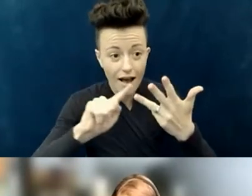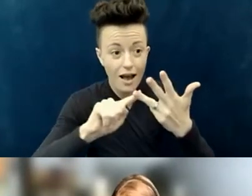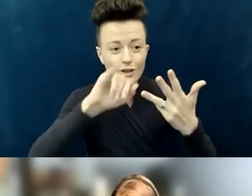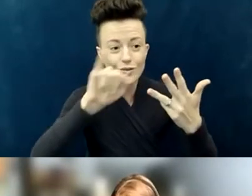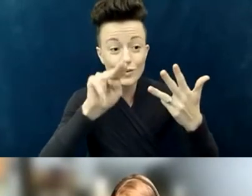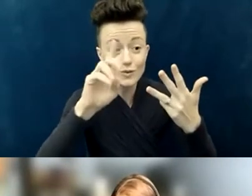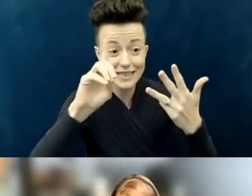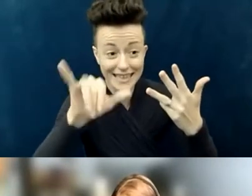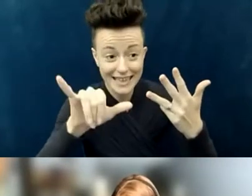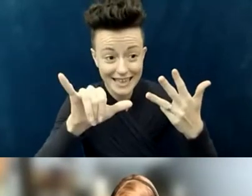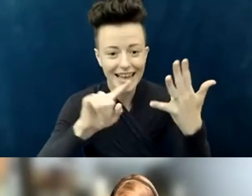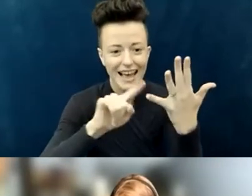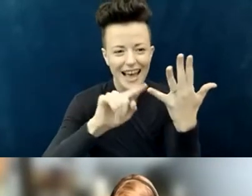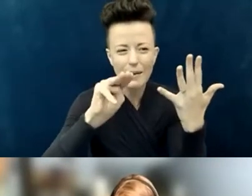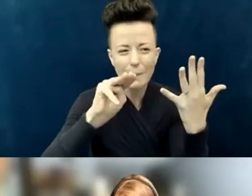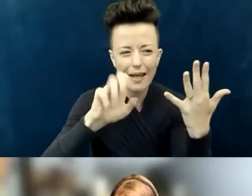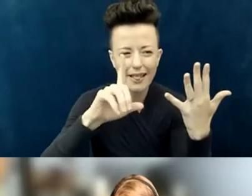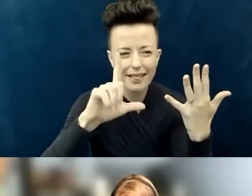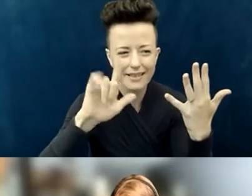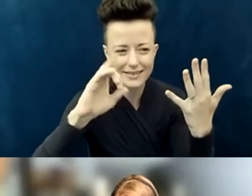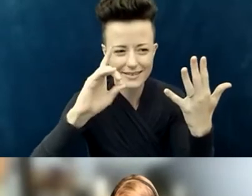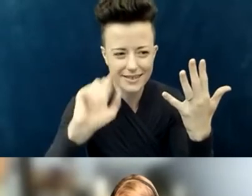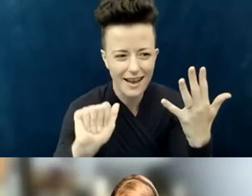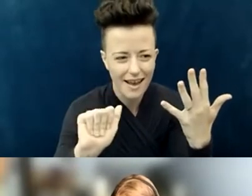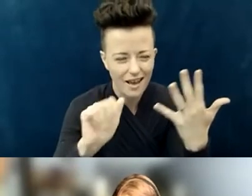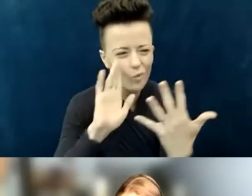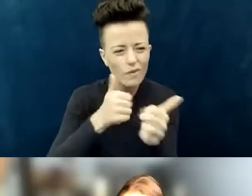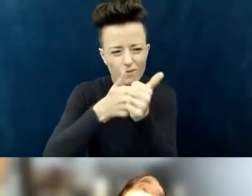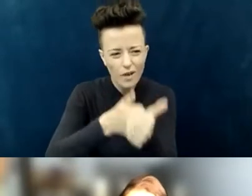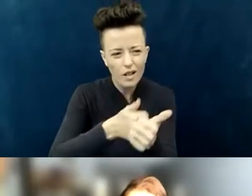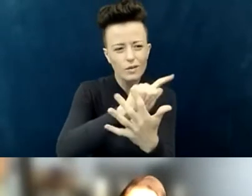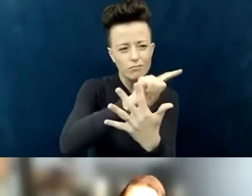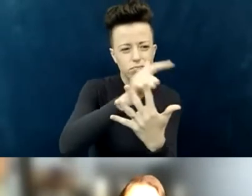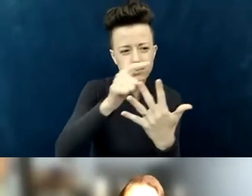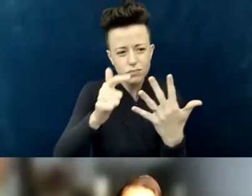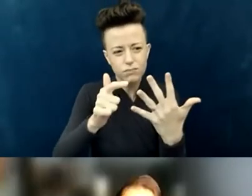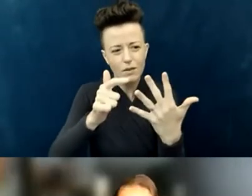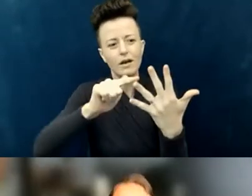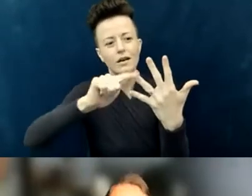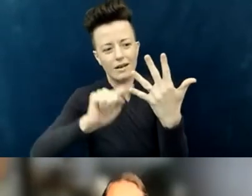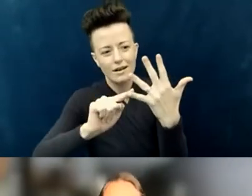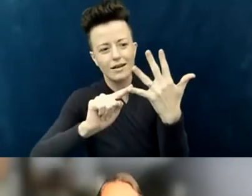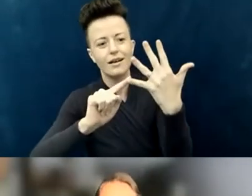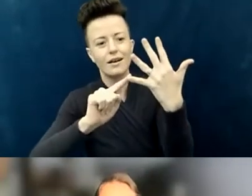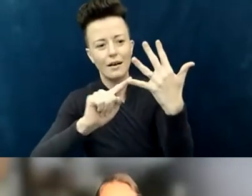And we'll stay in that order throughout this whole panel: Dave, Vinnie, Victoria, Judy, Lynn, Melinda.